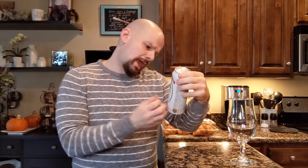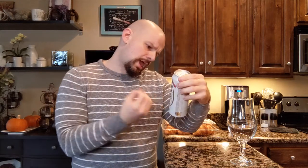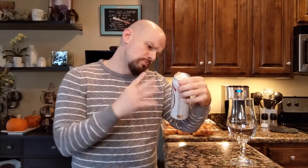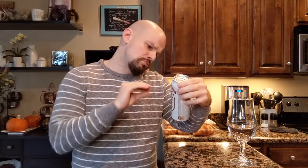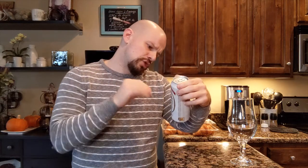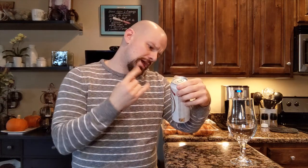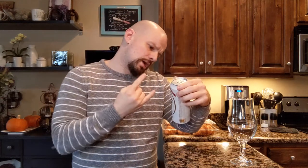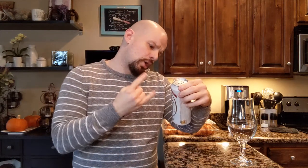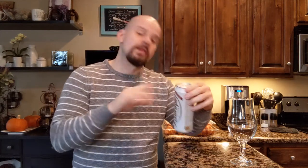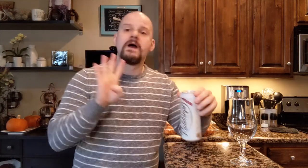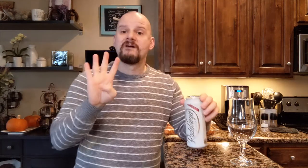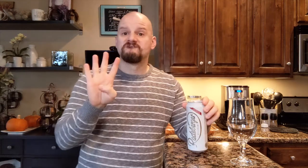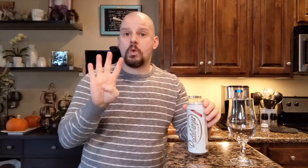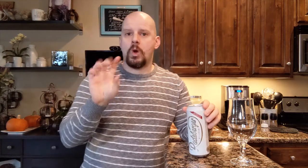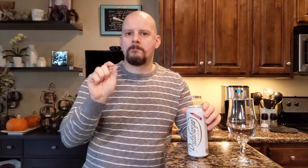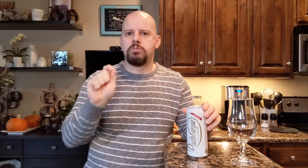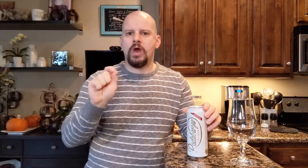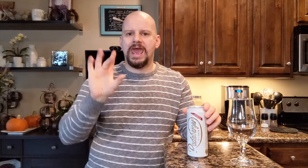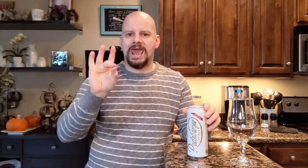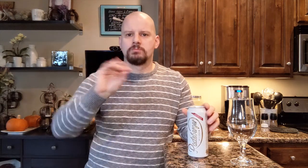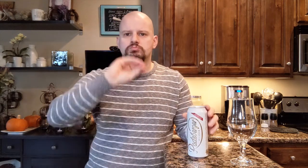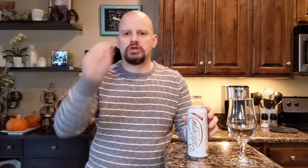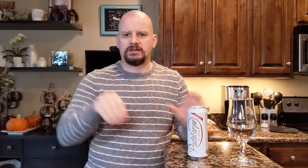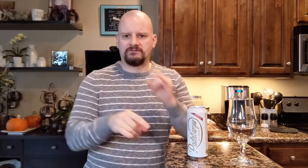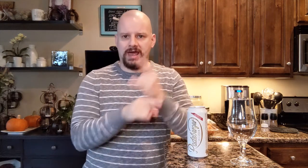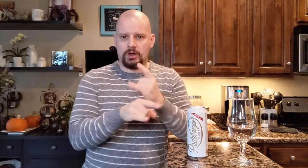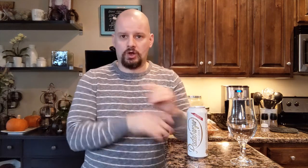The percentage of alcohol -- 4.8 percent of alcohol.